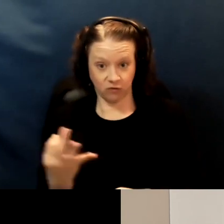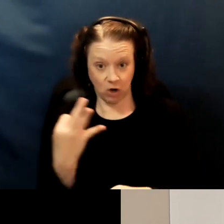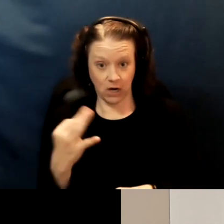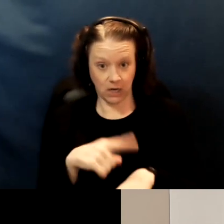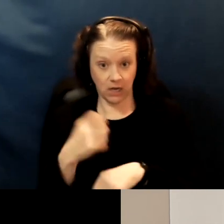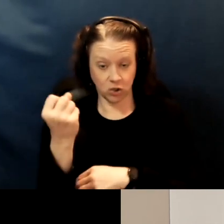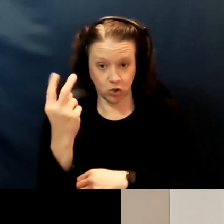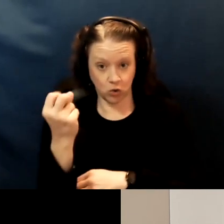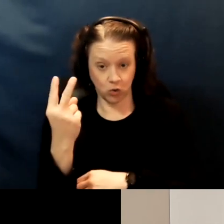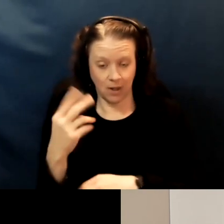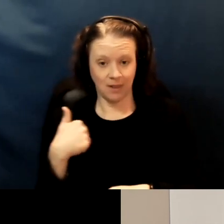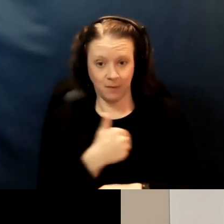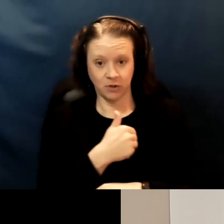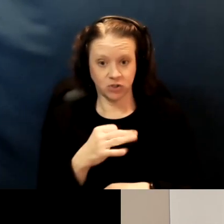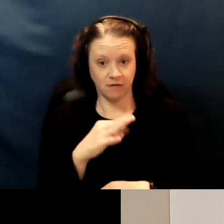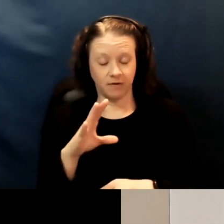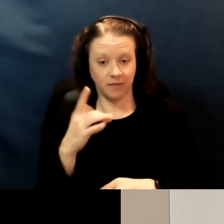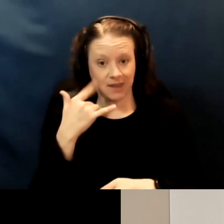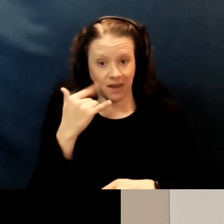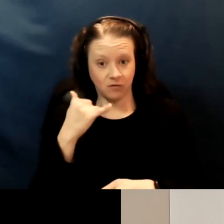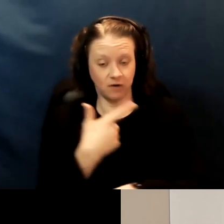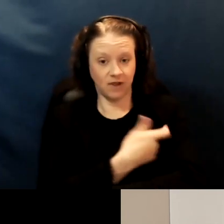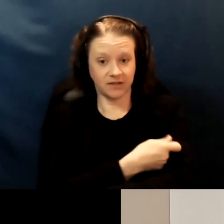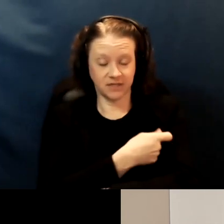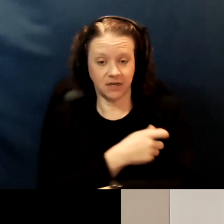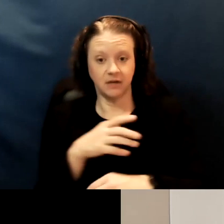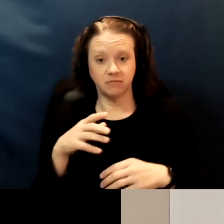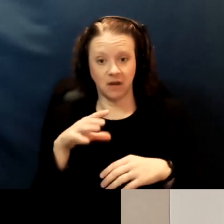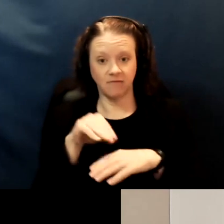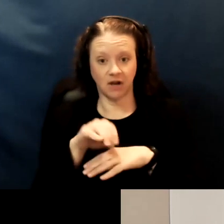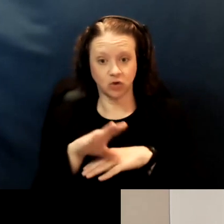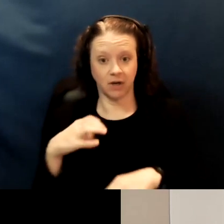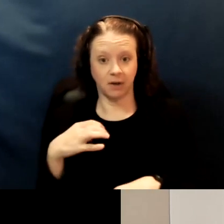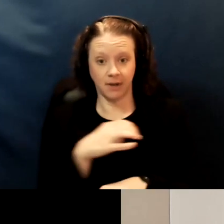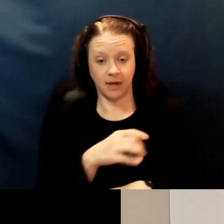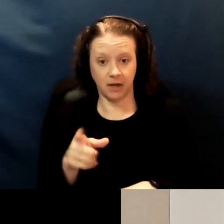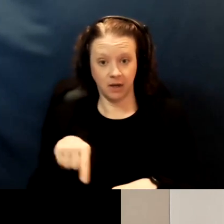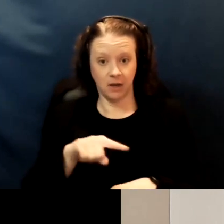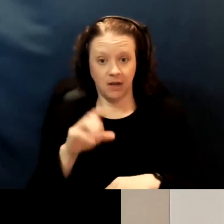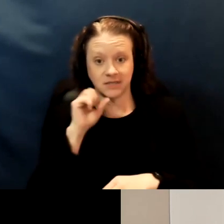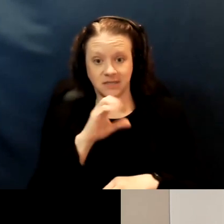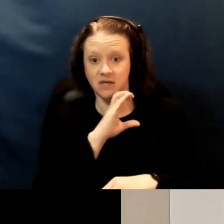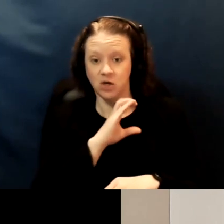The members of the California Vaccine Advisory Committee, the senior and disability representatives